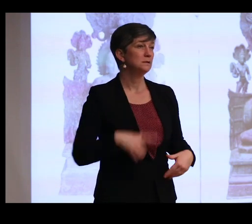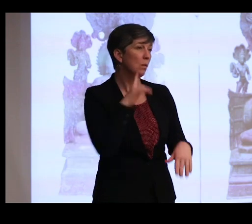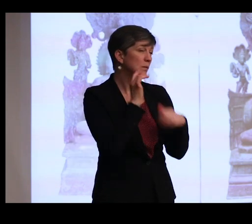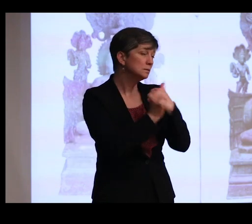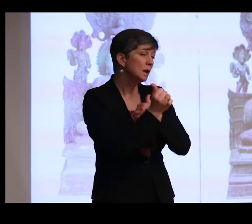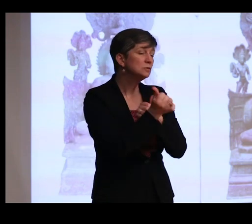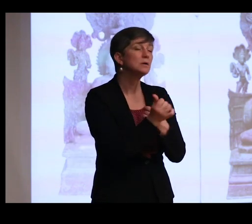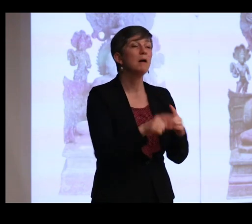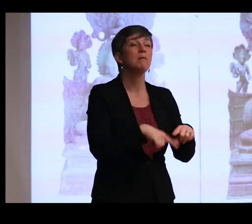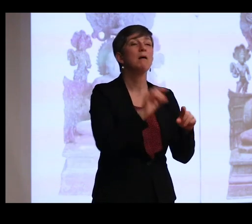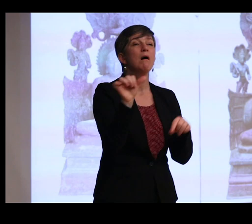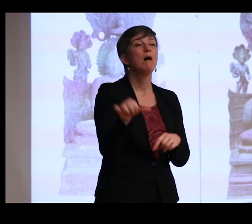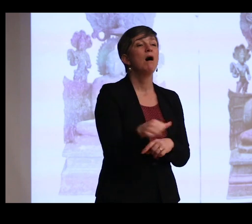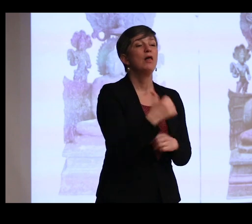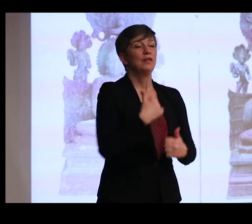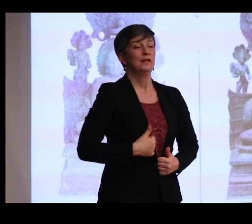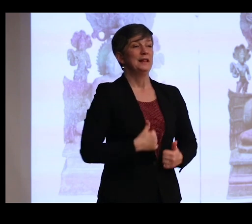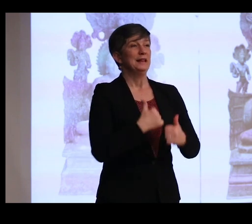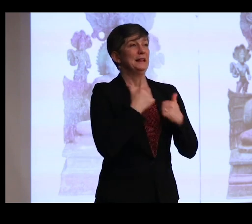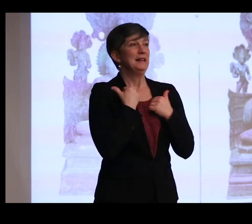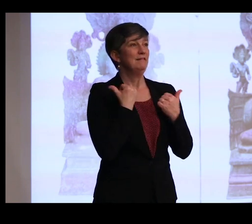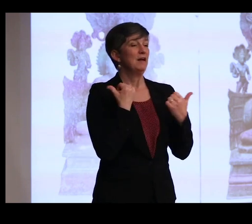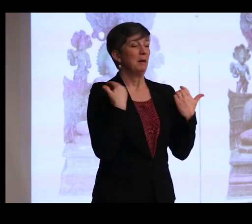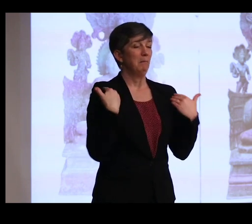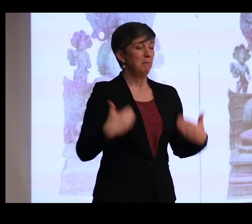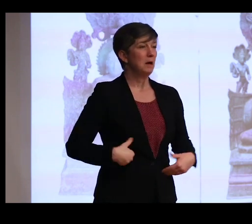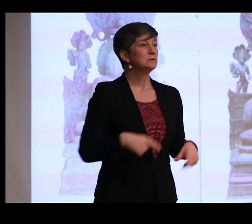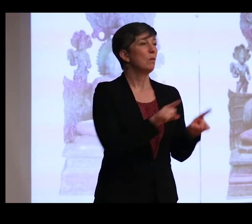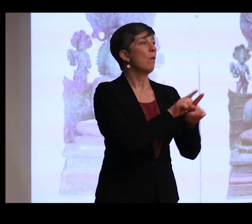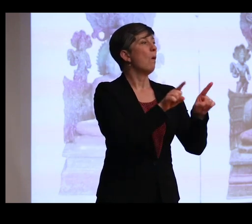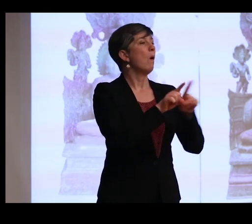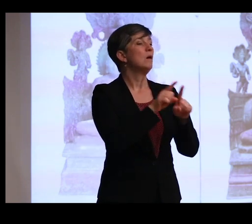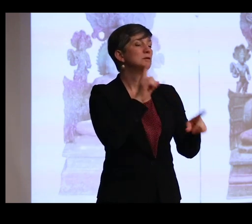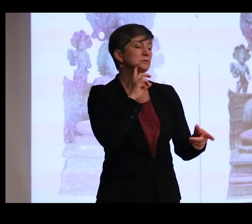But other living flesh and blood bodies are also implicated.